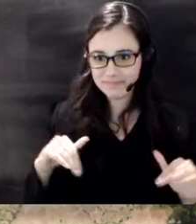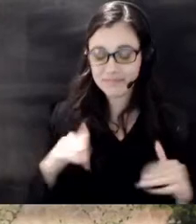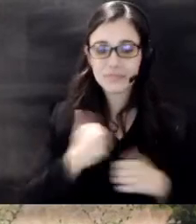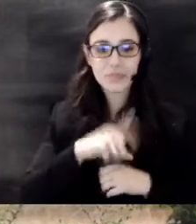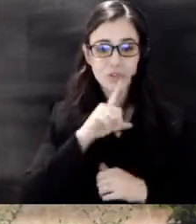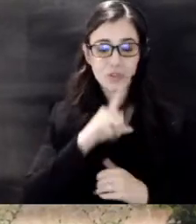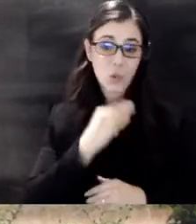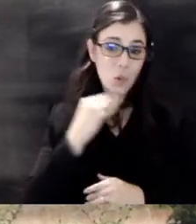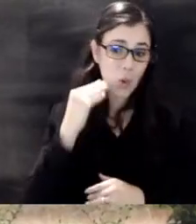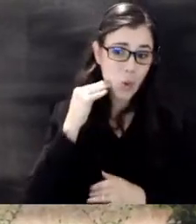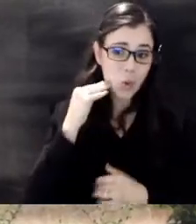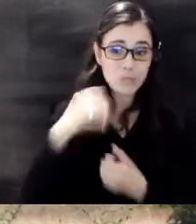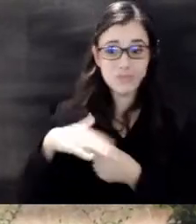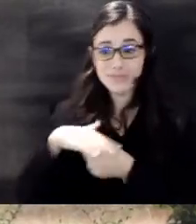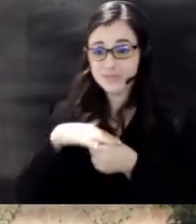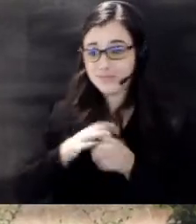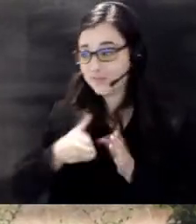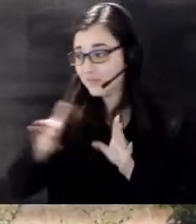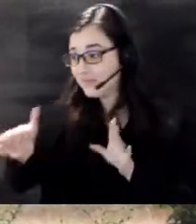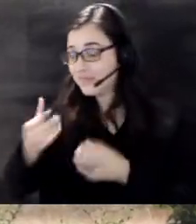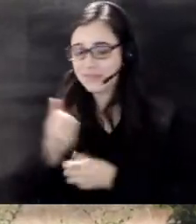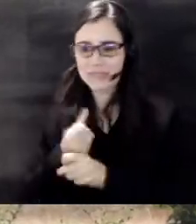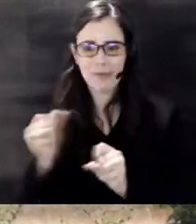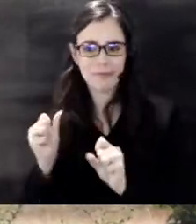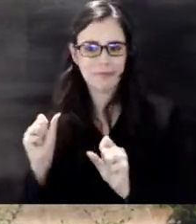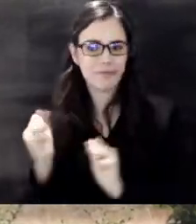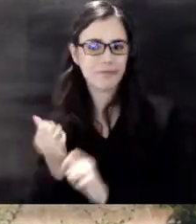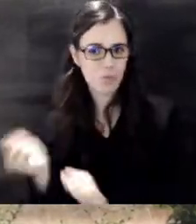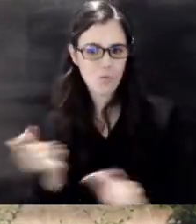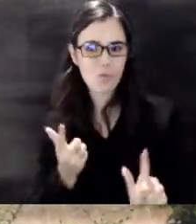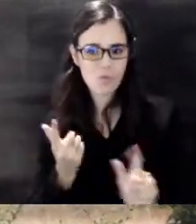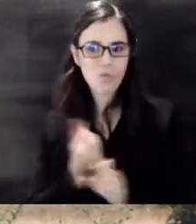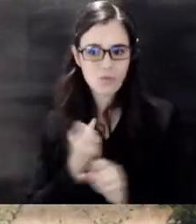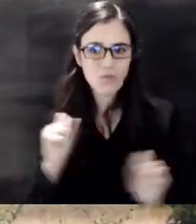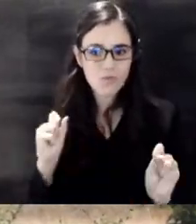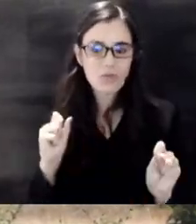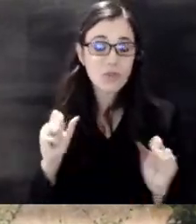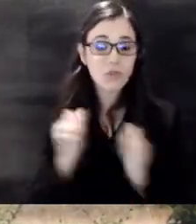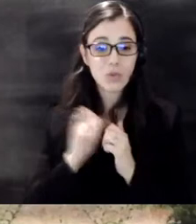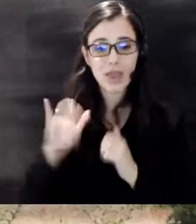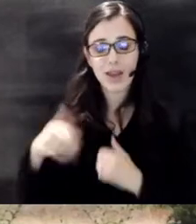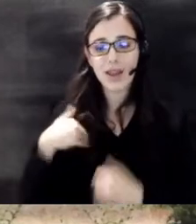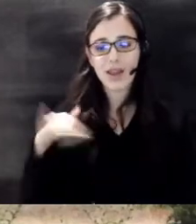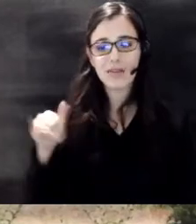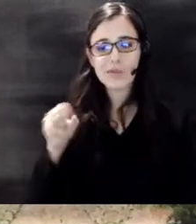neighbors are as safe as possible so with that we have Jose with us who is going to tell us more